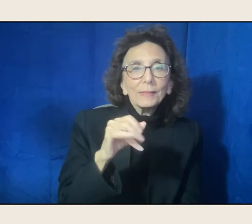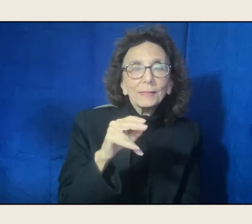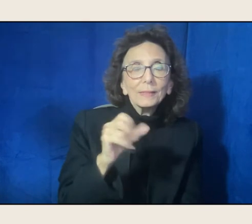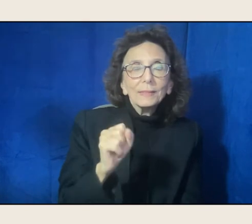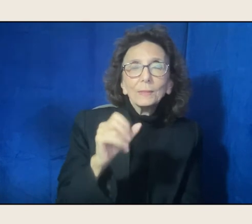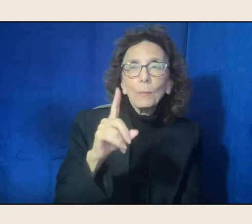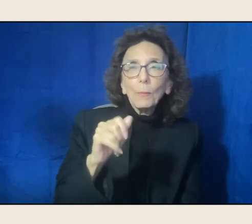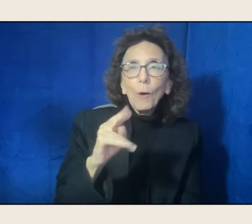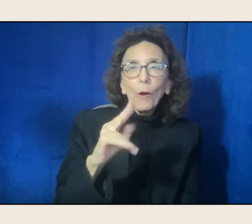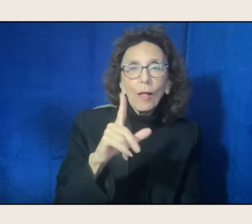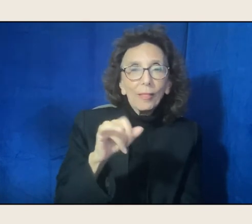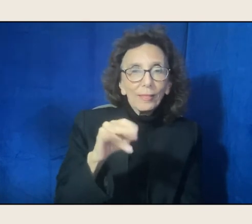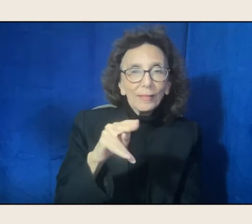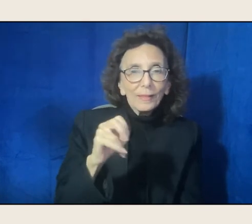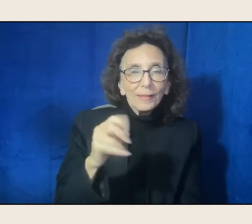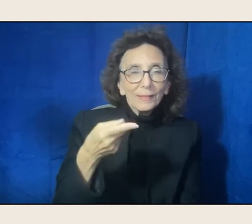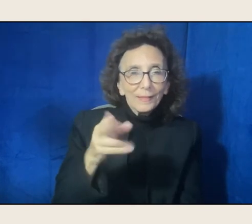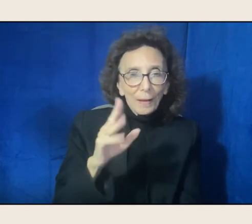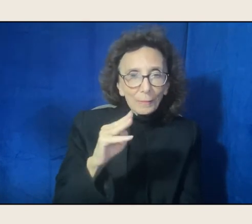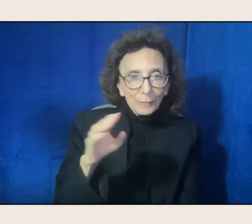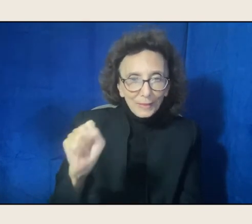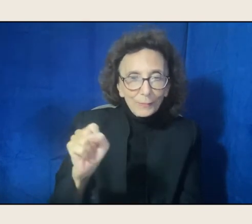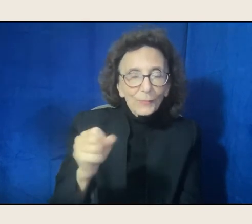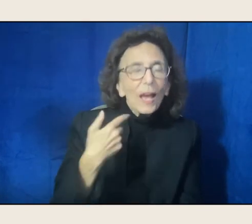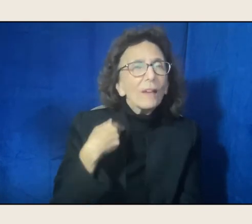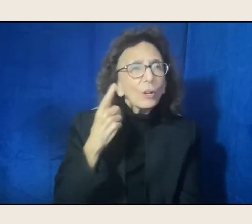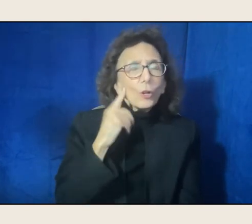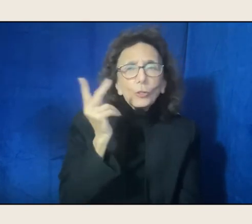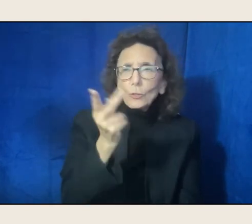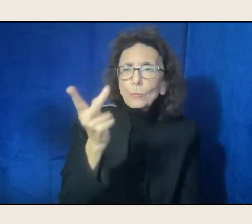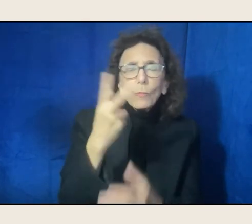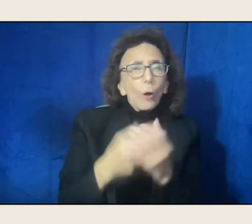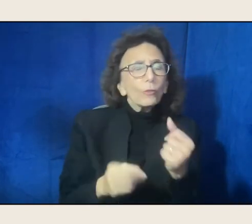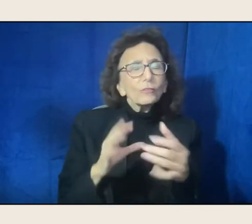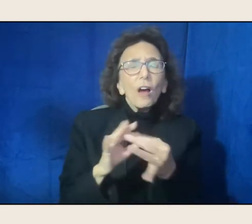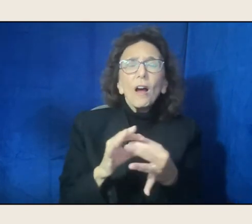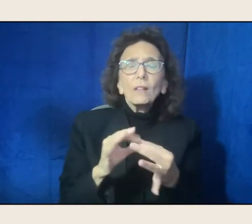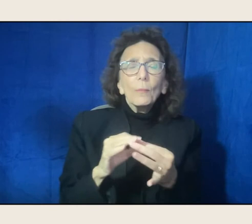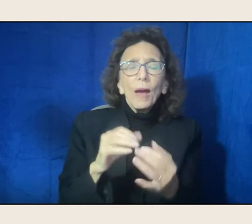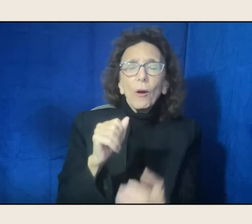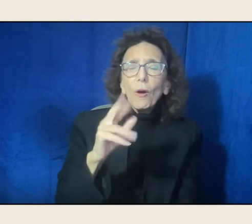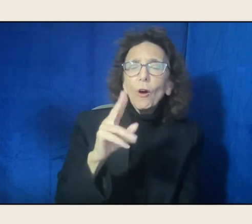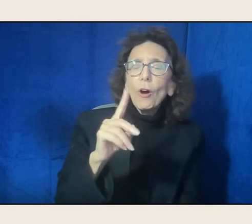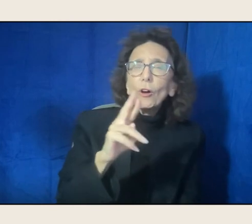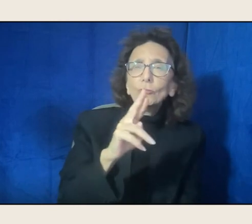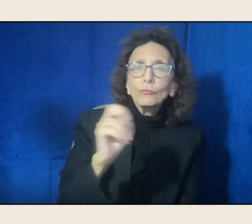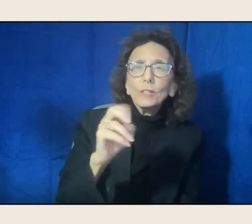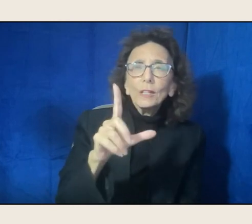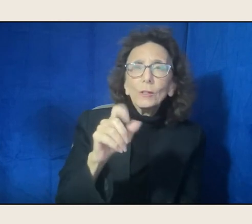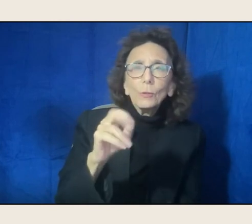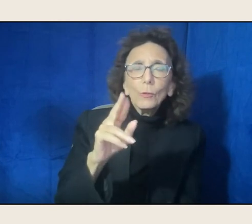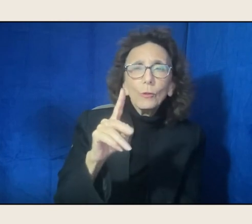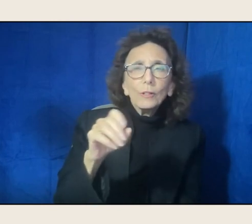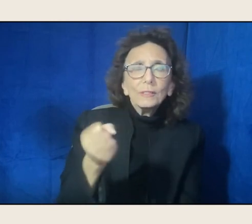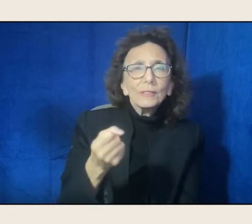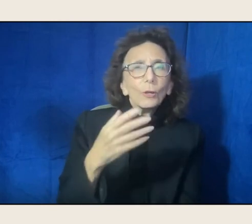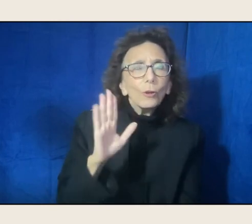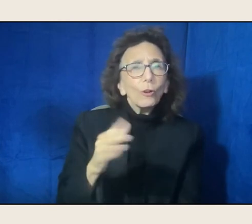and it is I have heard you both speak movingly on Audre Lorde's impact. Would love to hear anything you feel moved